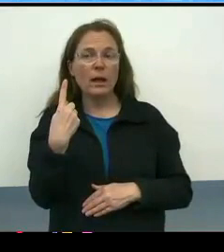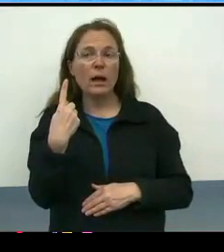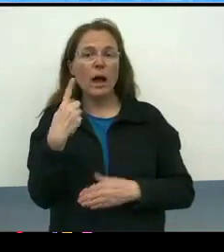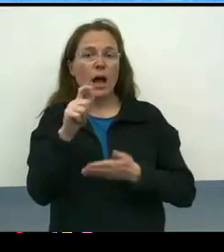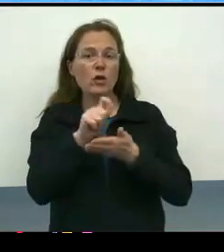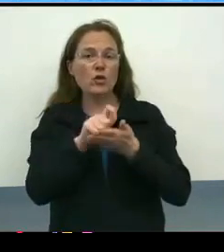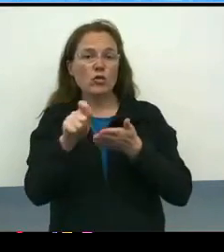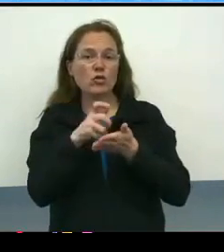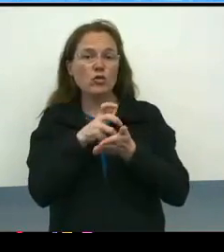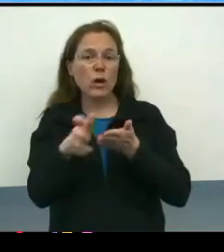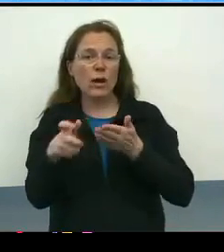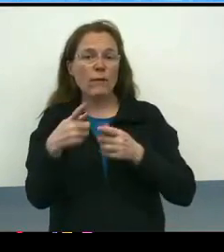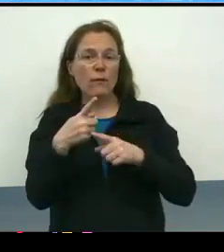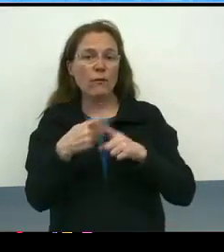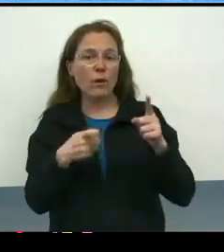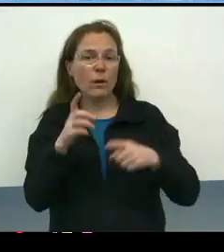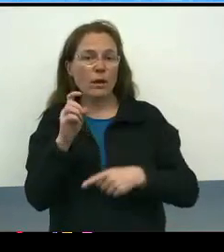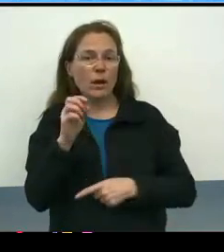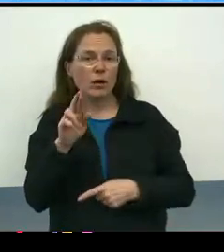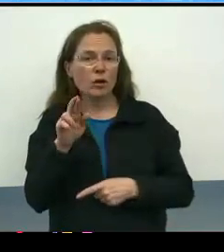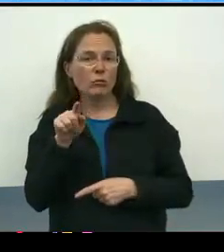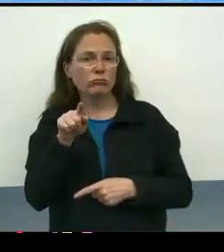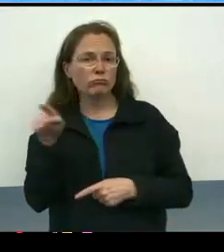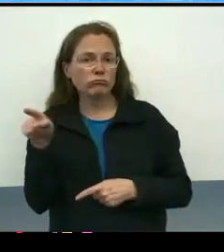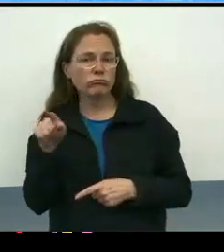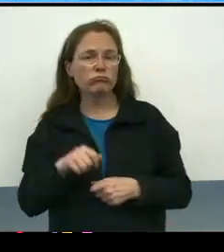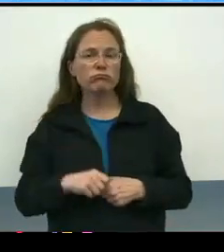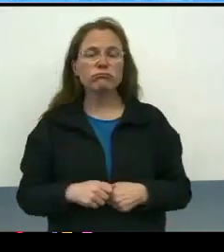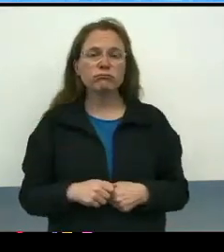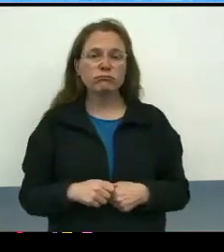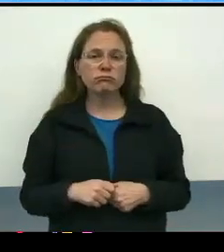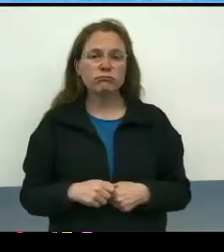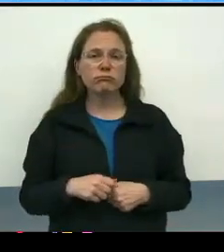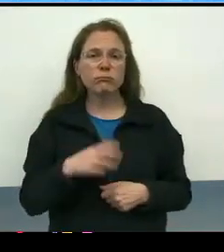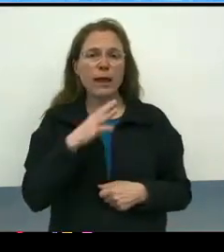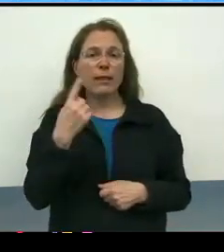from Dr. Moreland-Capuia, and the one below